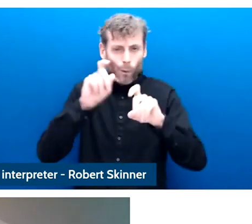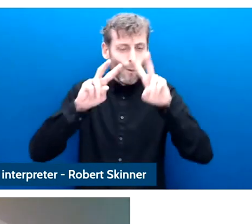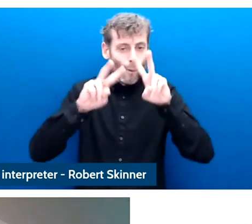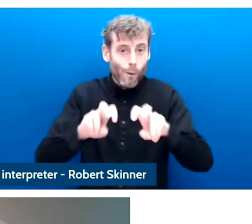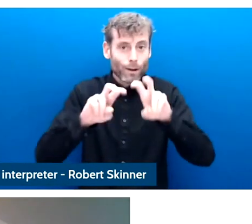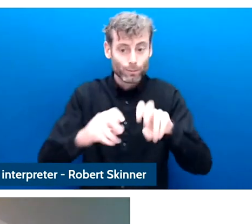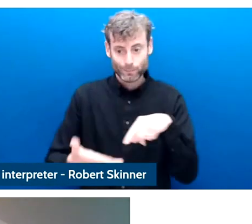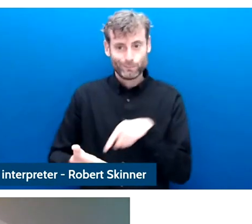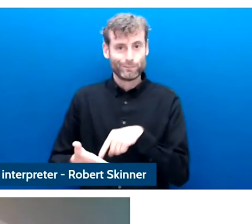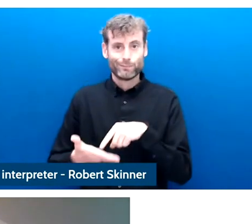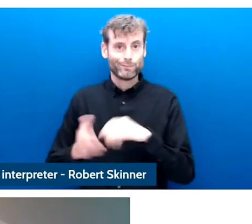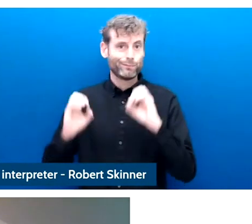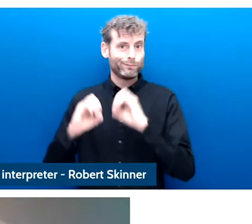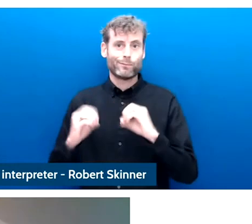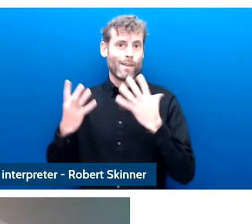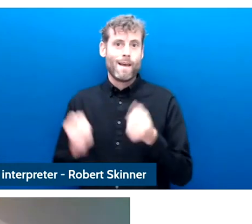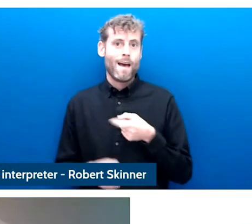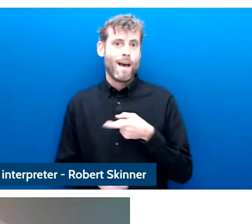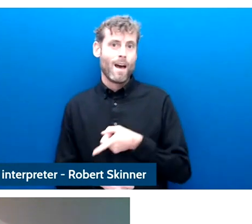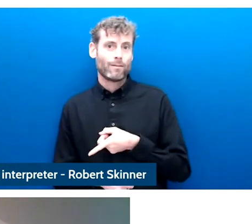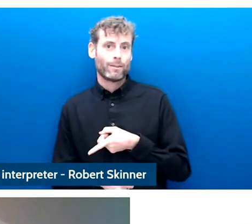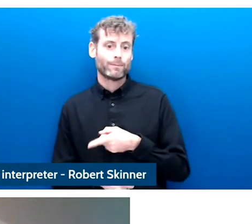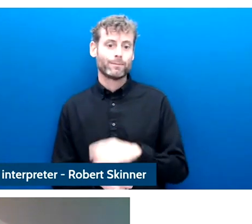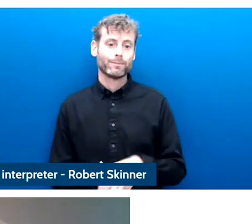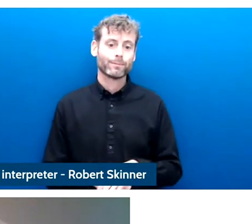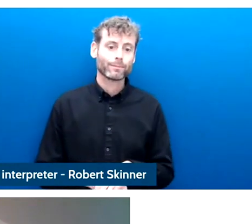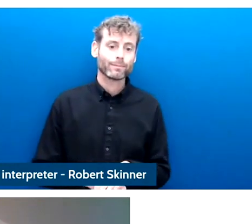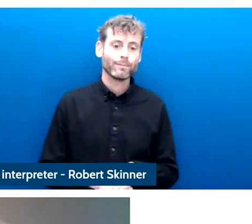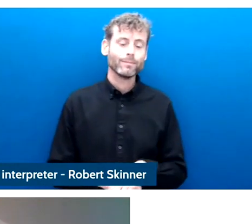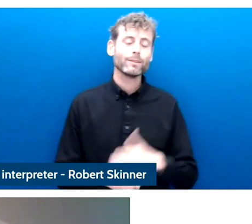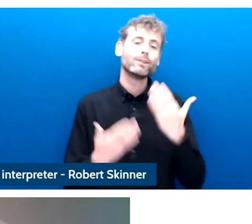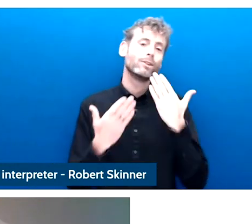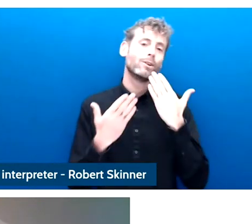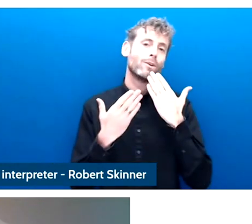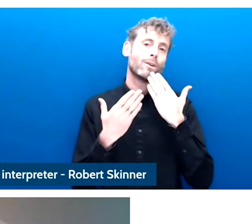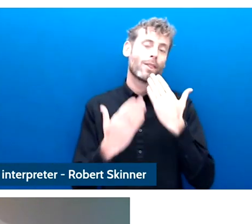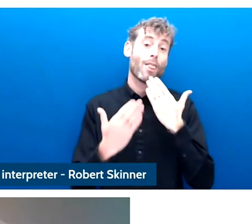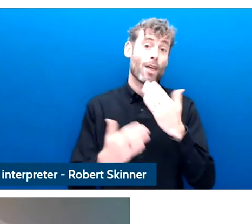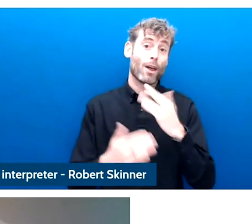I hope that we will be able to continue these conversations today and tomorrow.